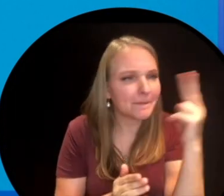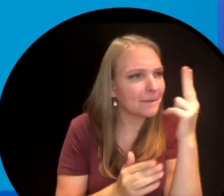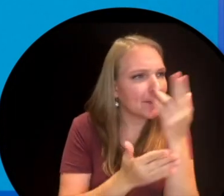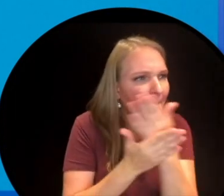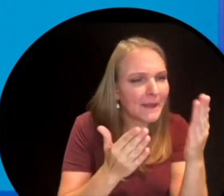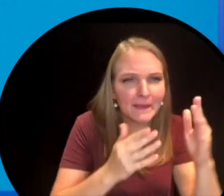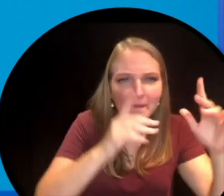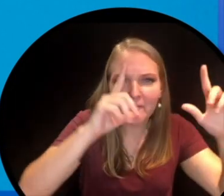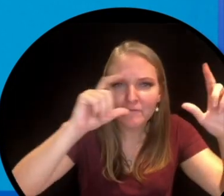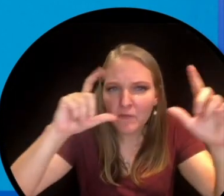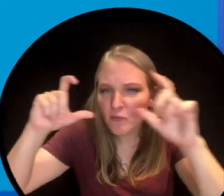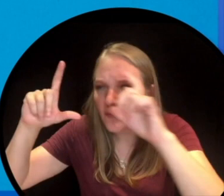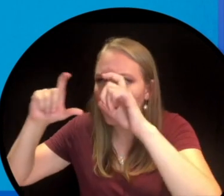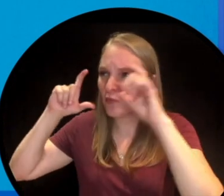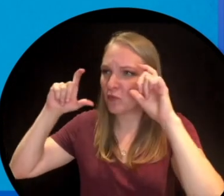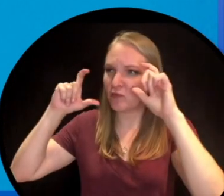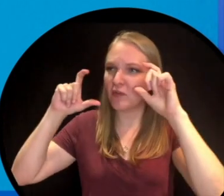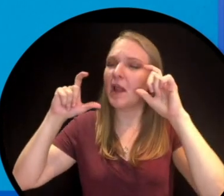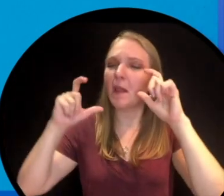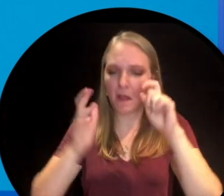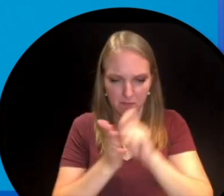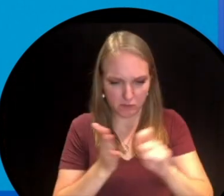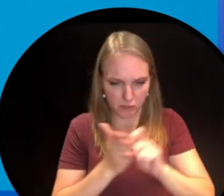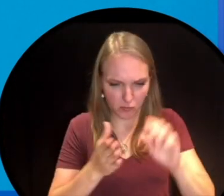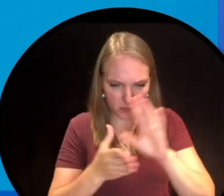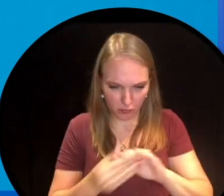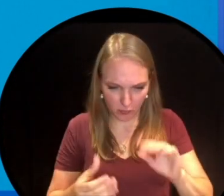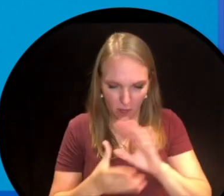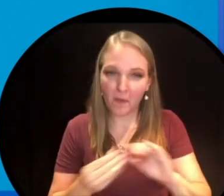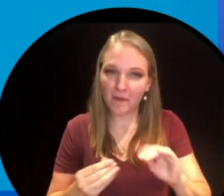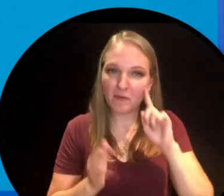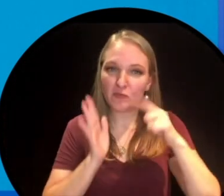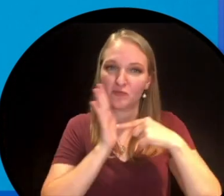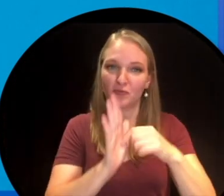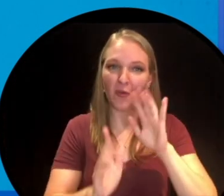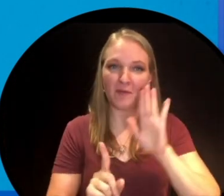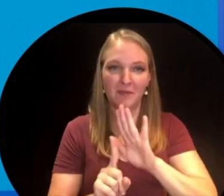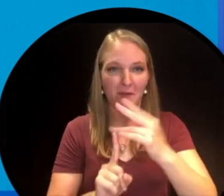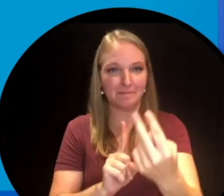interesting things, takes photographs and writes stories to show us what she sees.